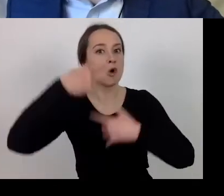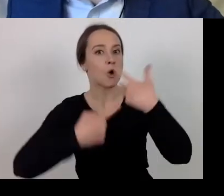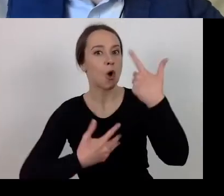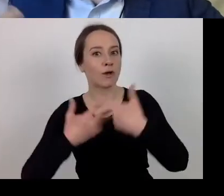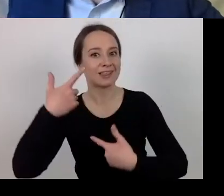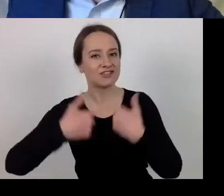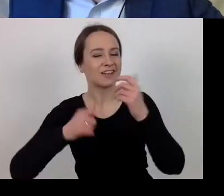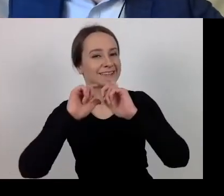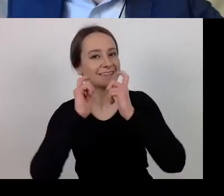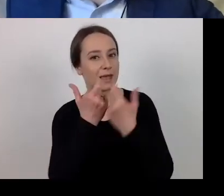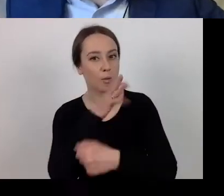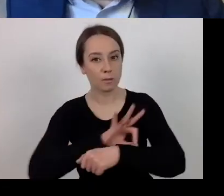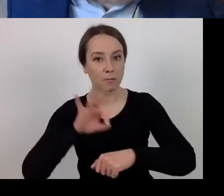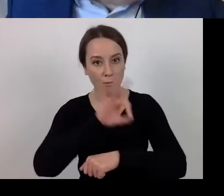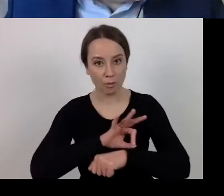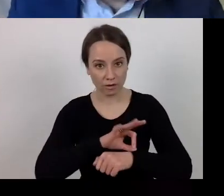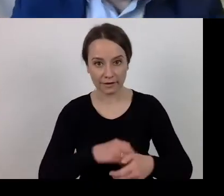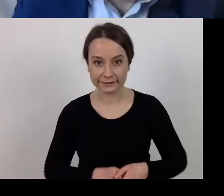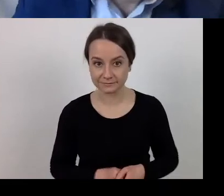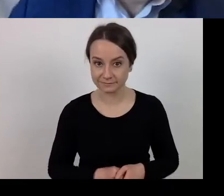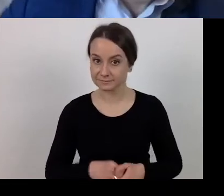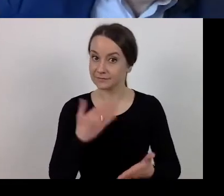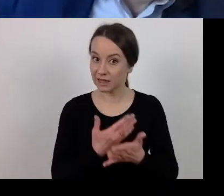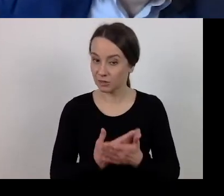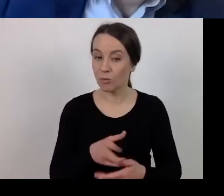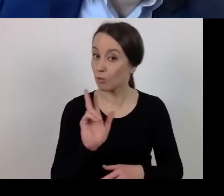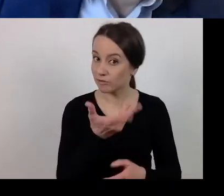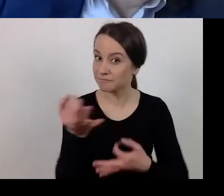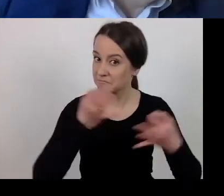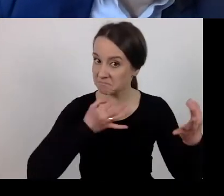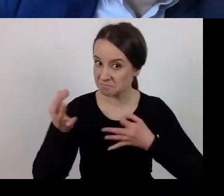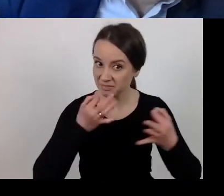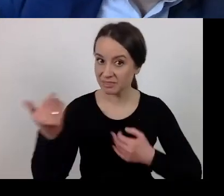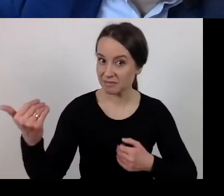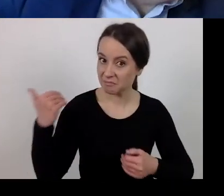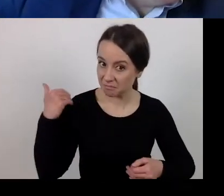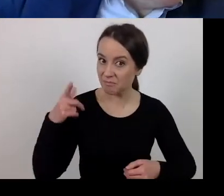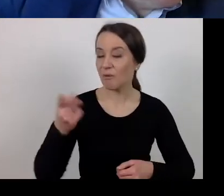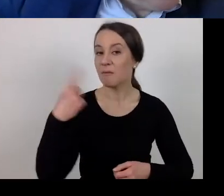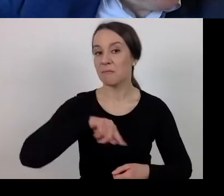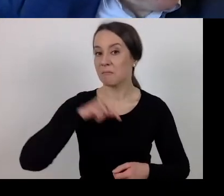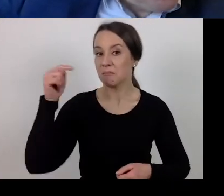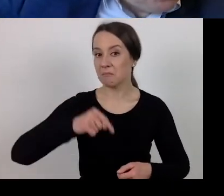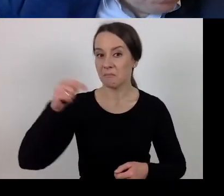Those who asked me the question should be aware of this.